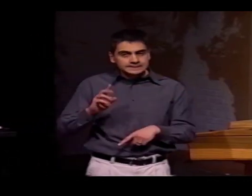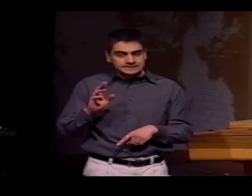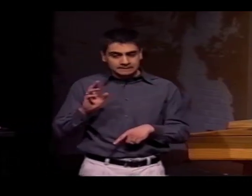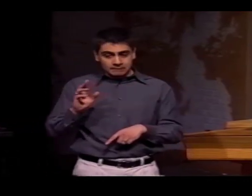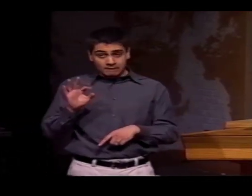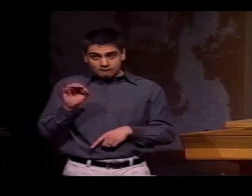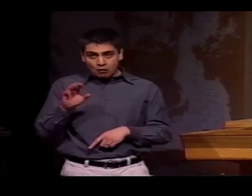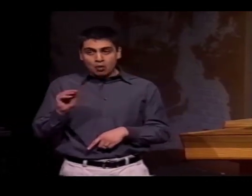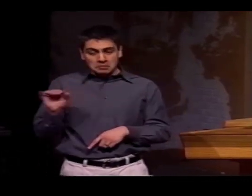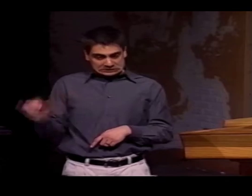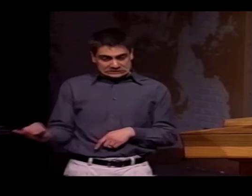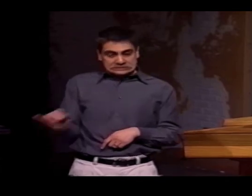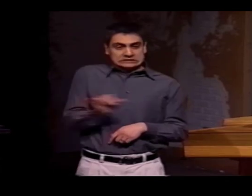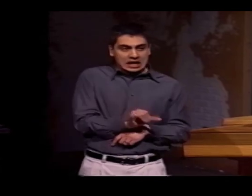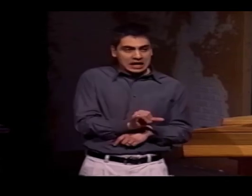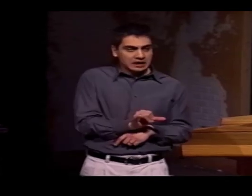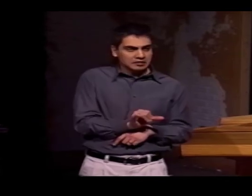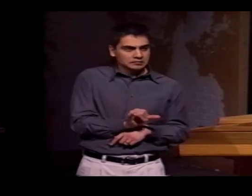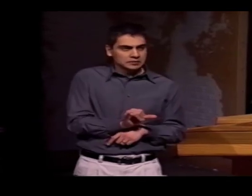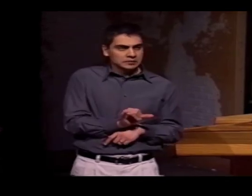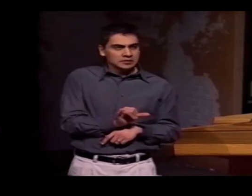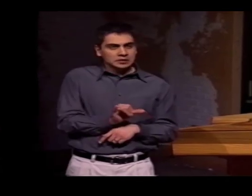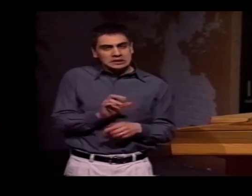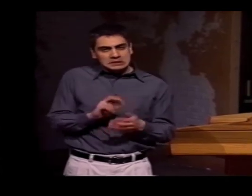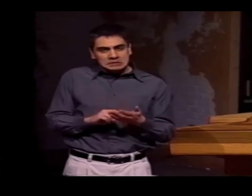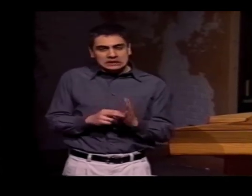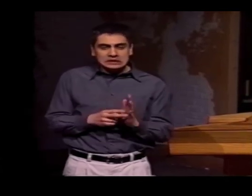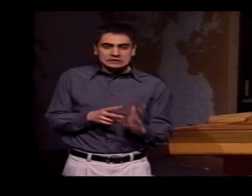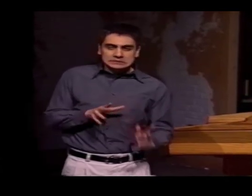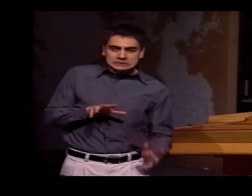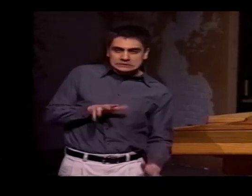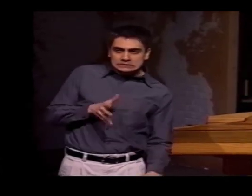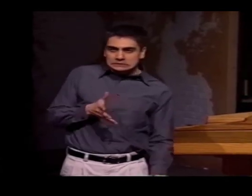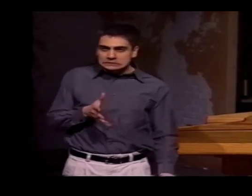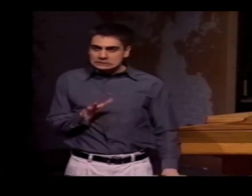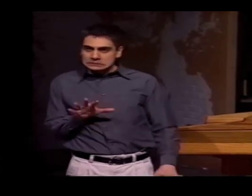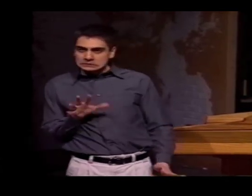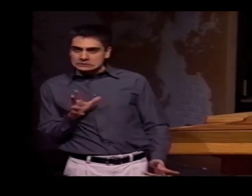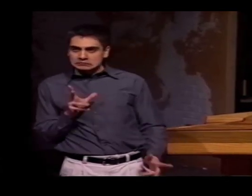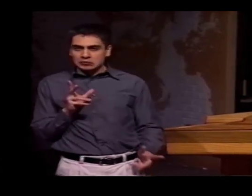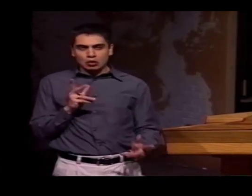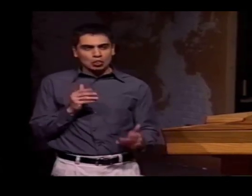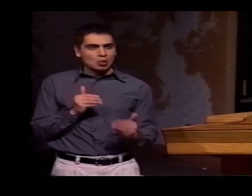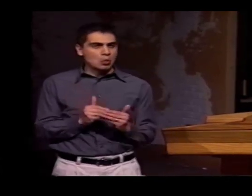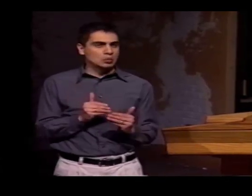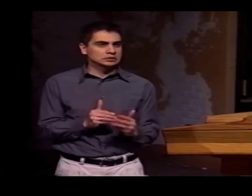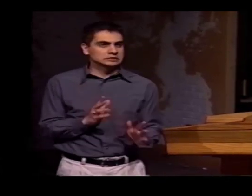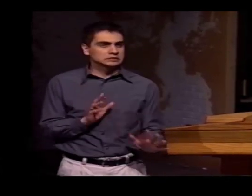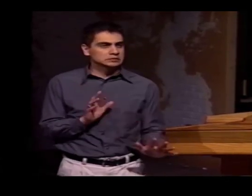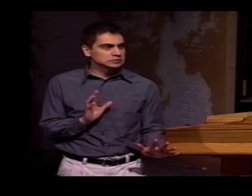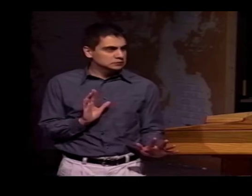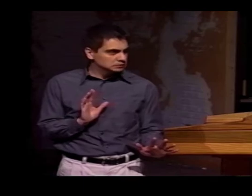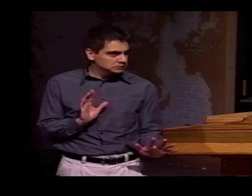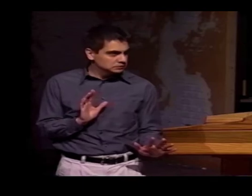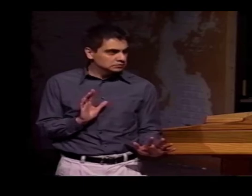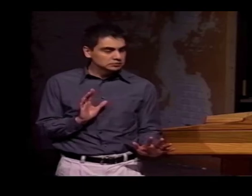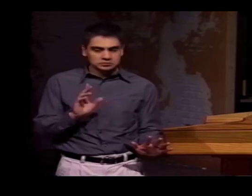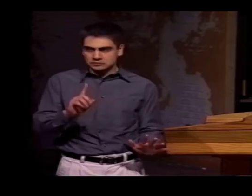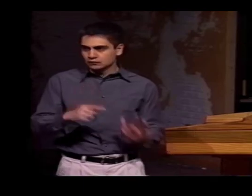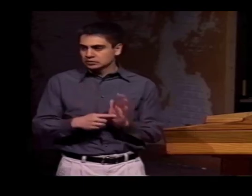SOME SIGNS HAVE THE SAME FORM, BUT THE MEANING WAS CLOSE.